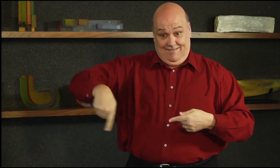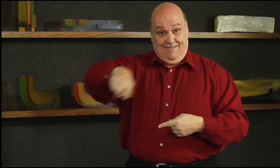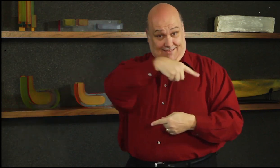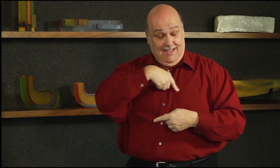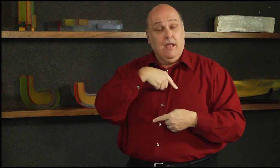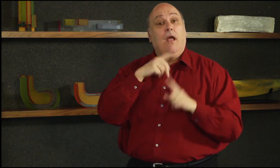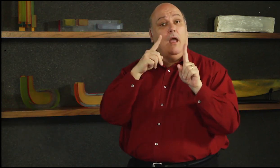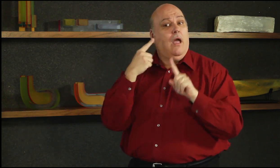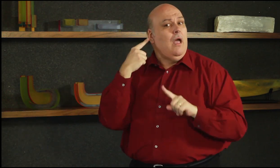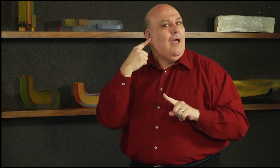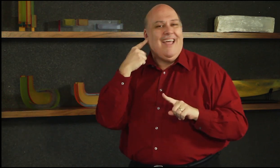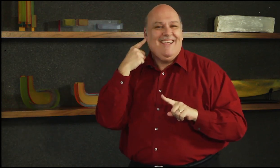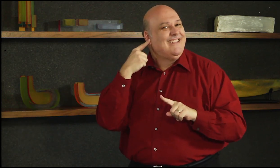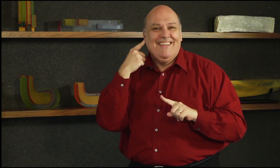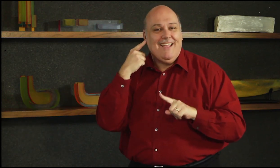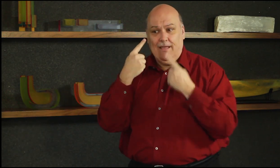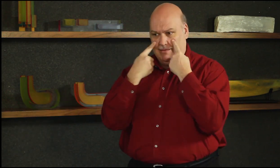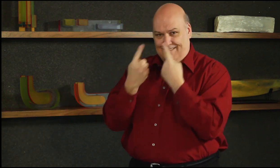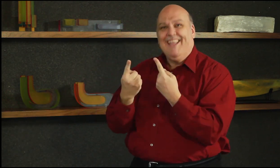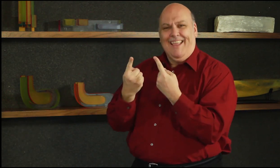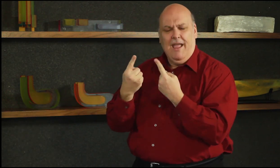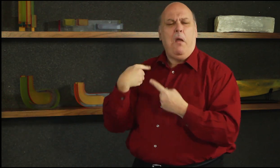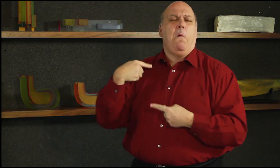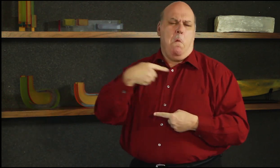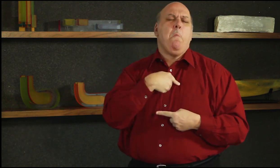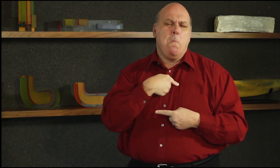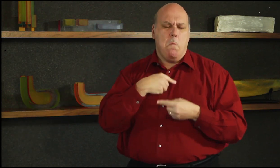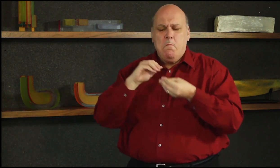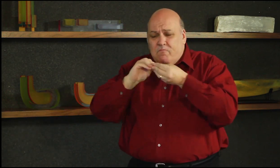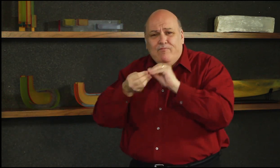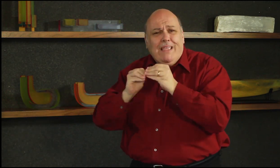or groups do things that they do not